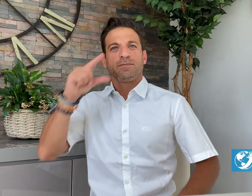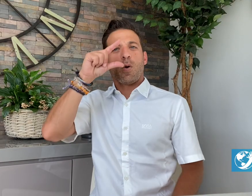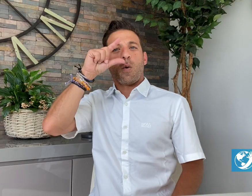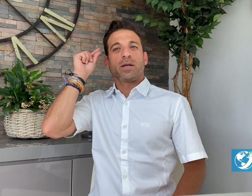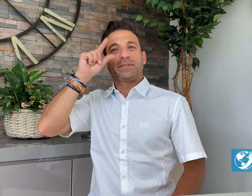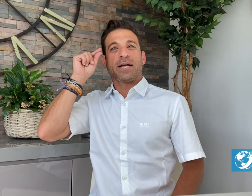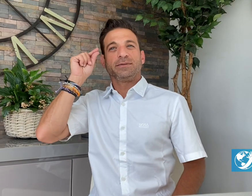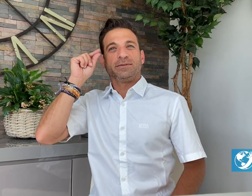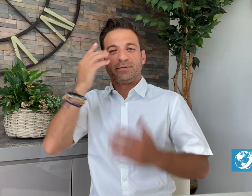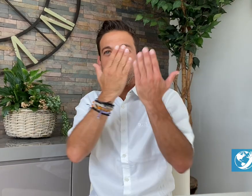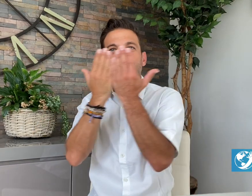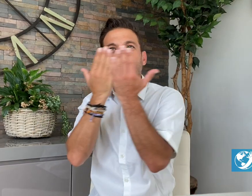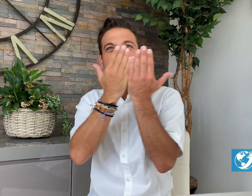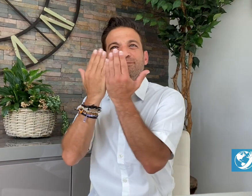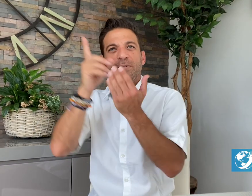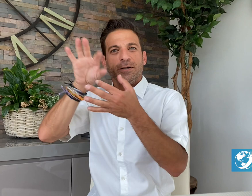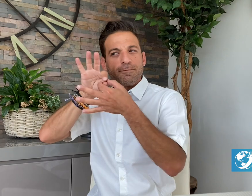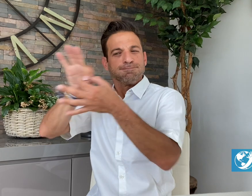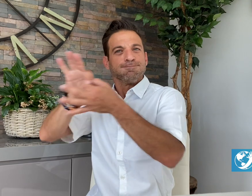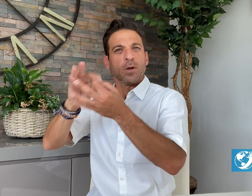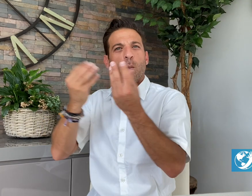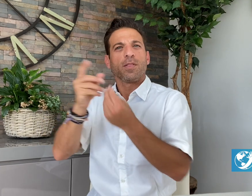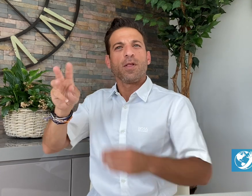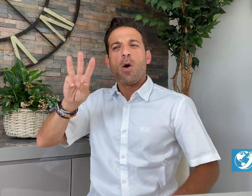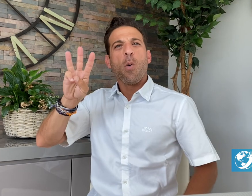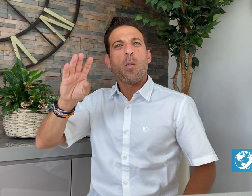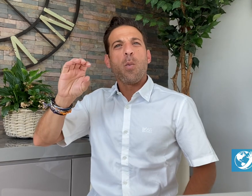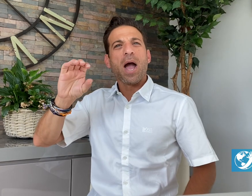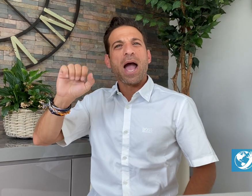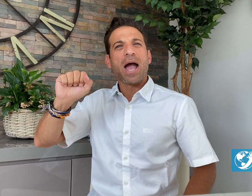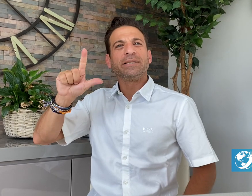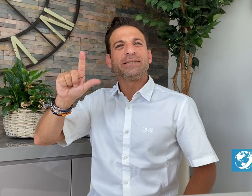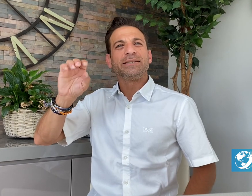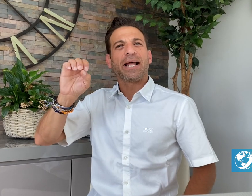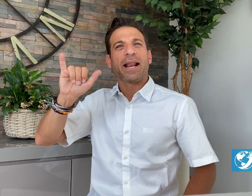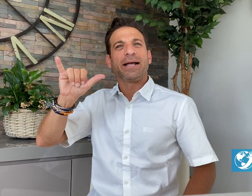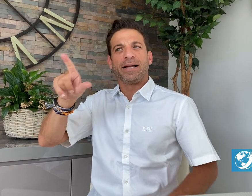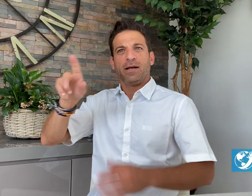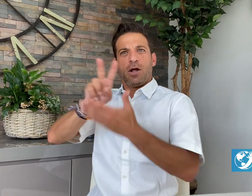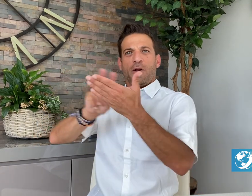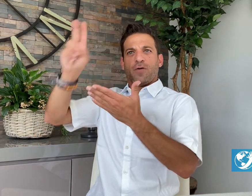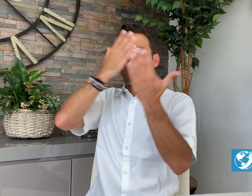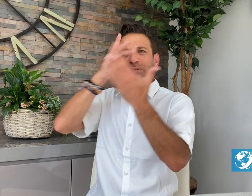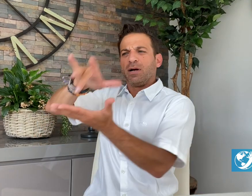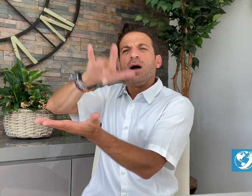Gallaudet University collaborated with Wesley University in Ondio,